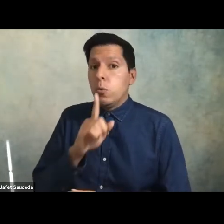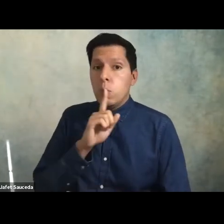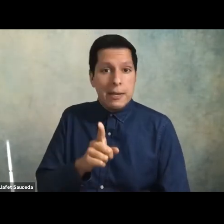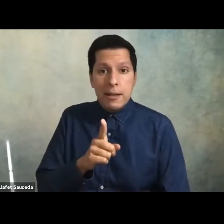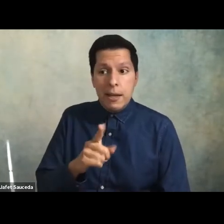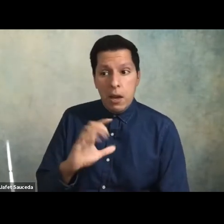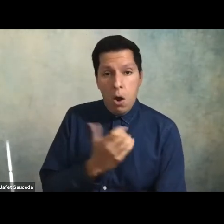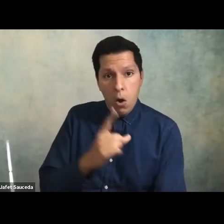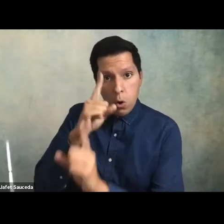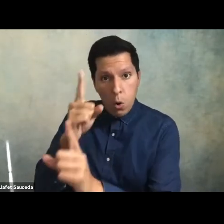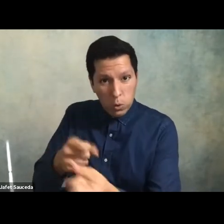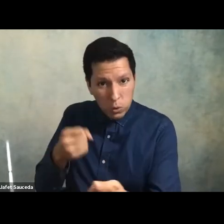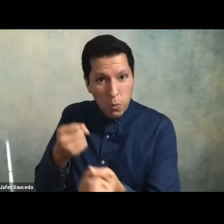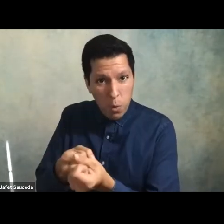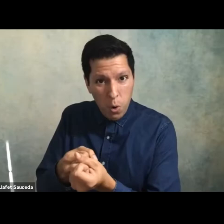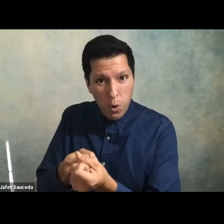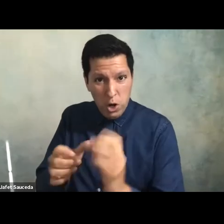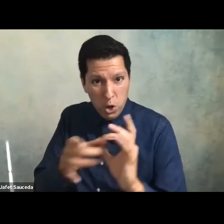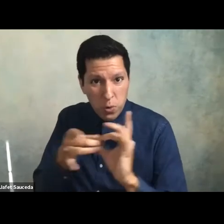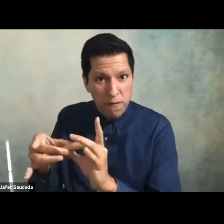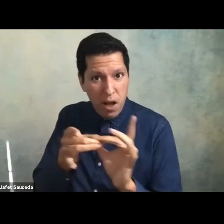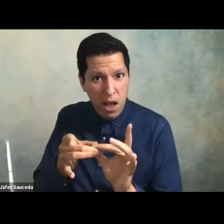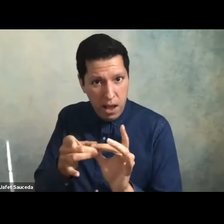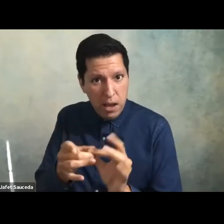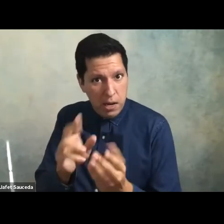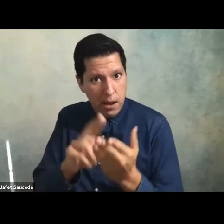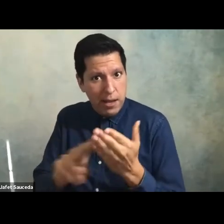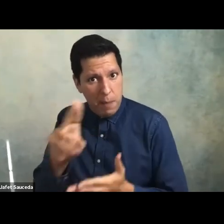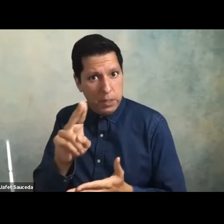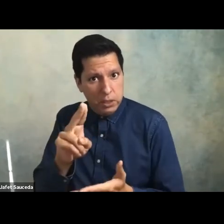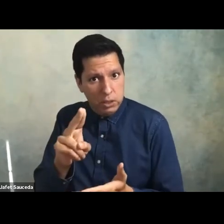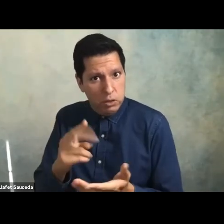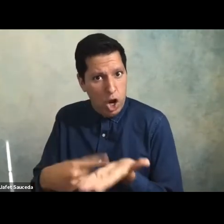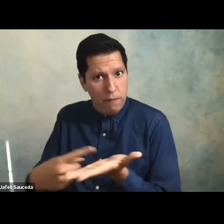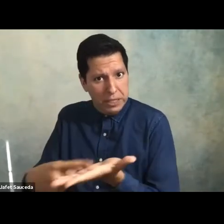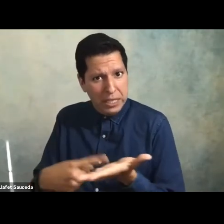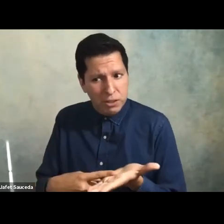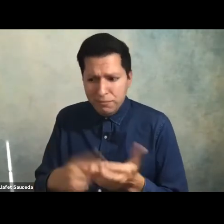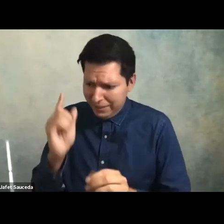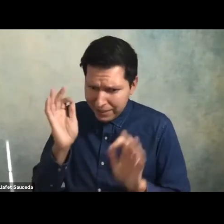is supporting unified campus conversations then we do need all the partnerships so the partnership